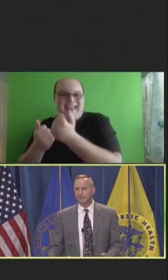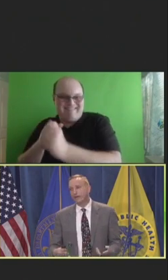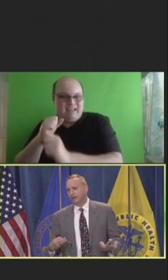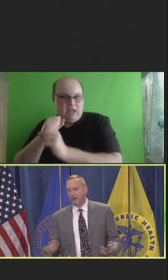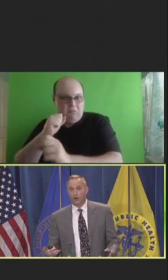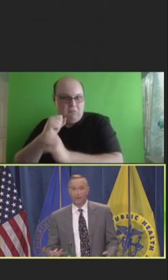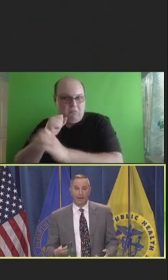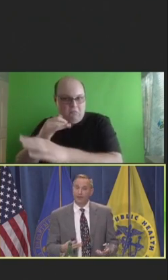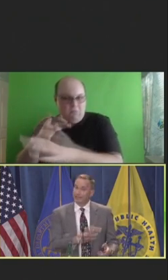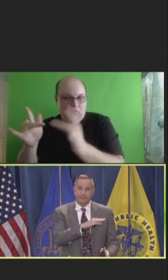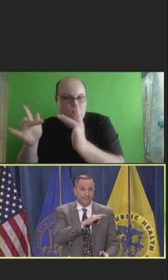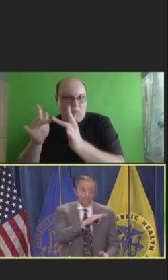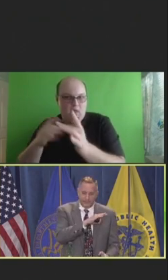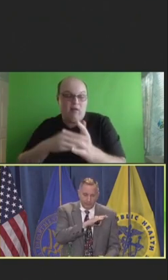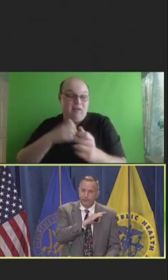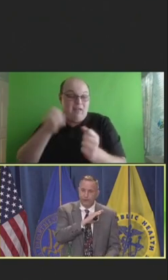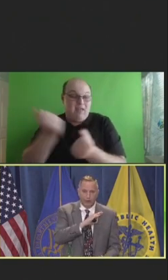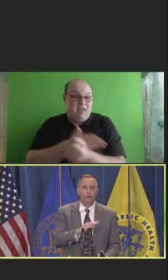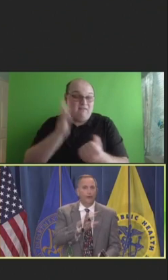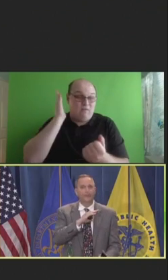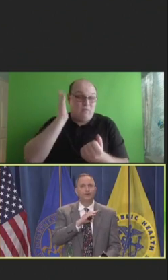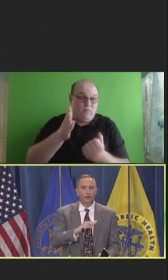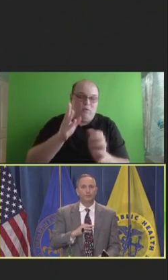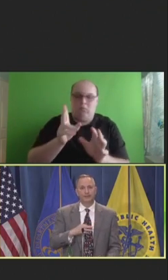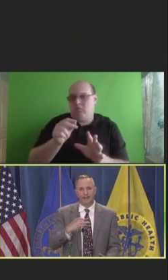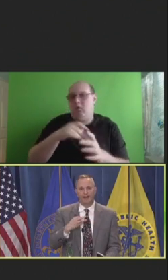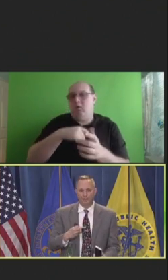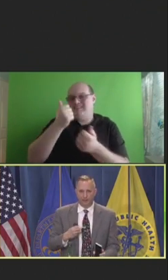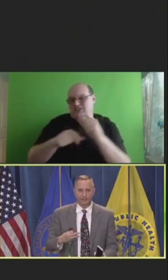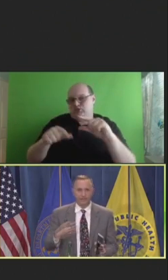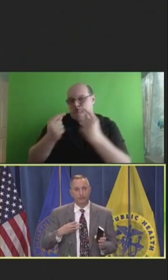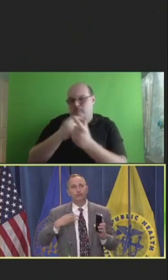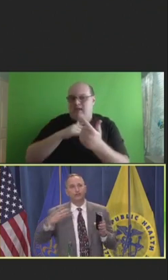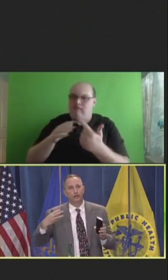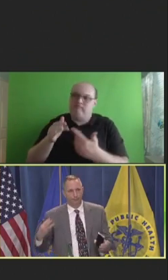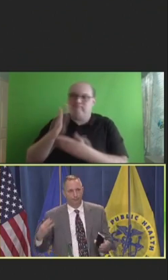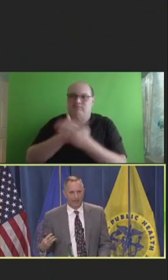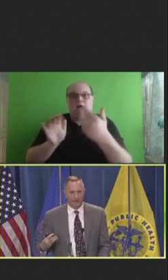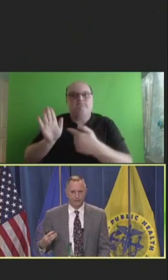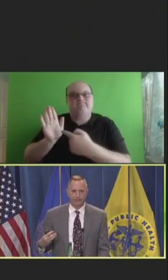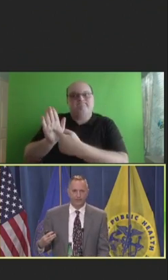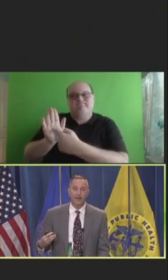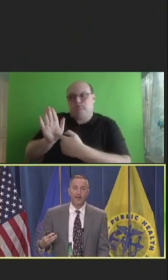No, but I think at least at the level of the group, every group needs to have representation to show their providers on there.